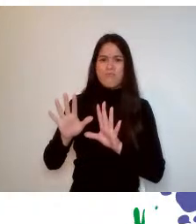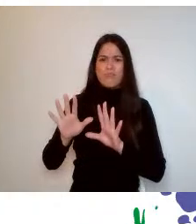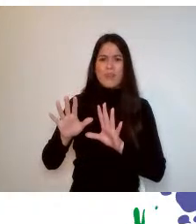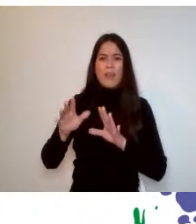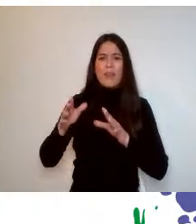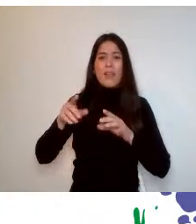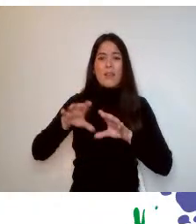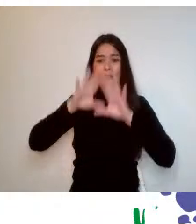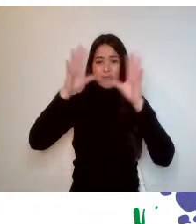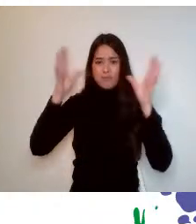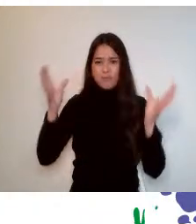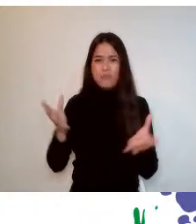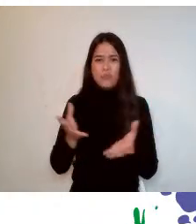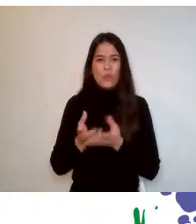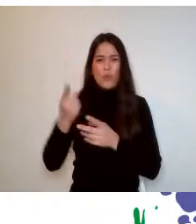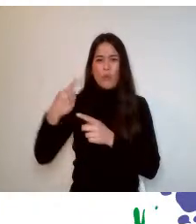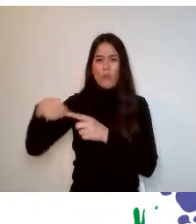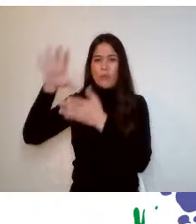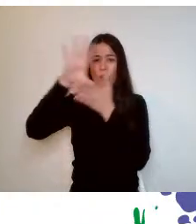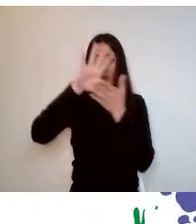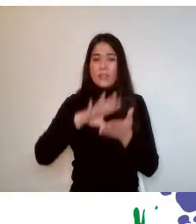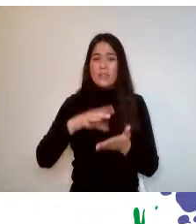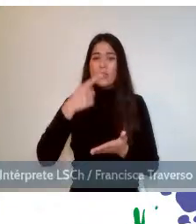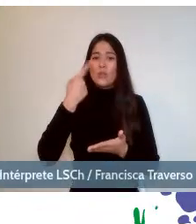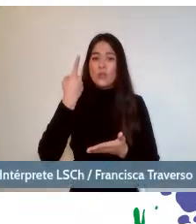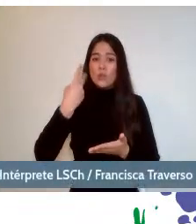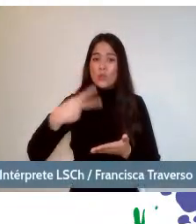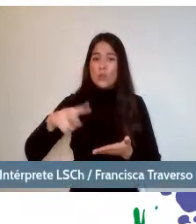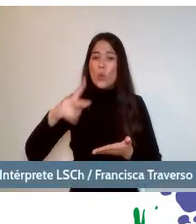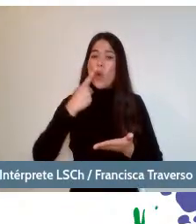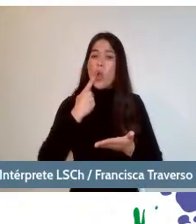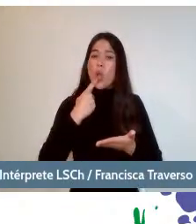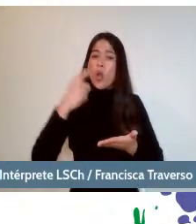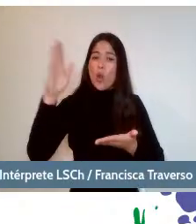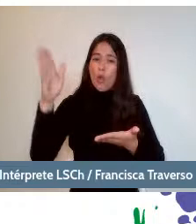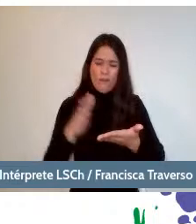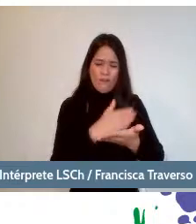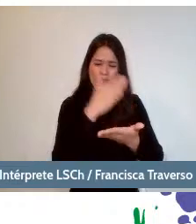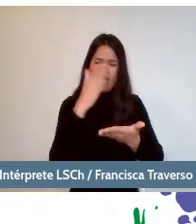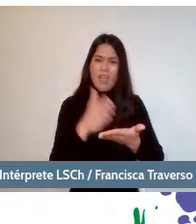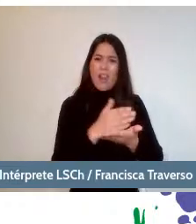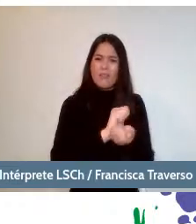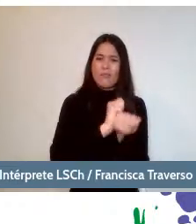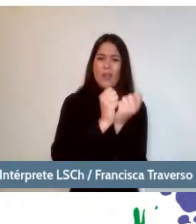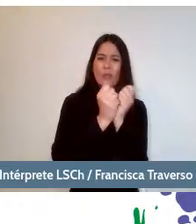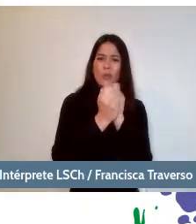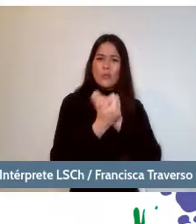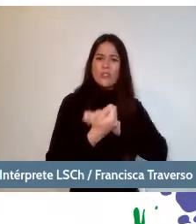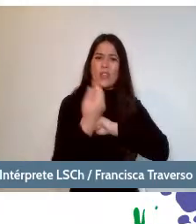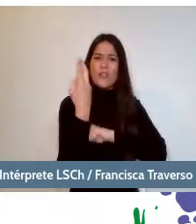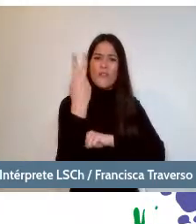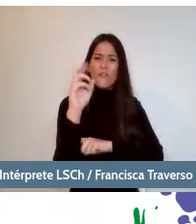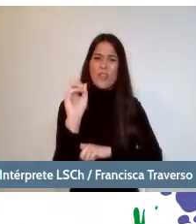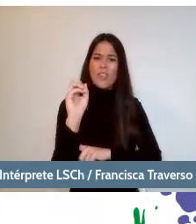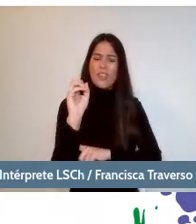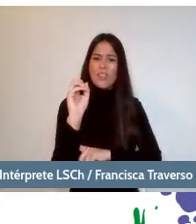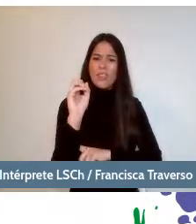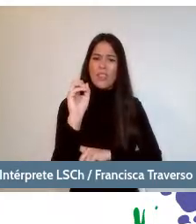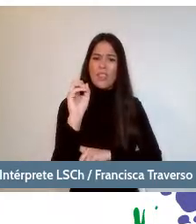His novels have been translated into more than 20 languages and have even been turned into movies.